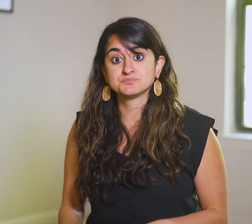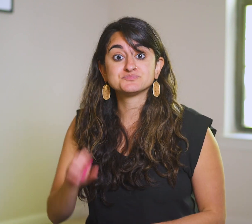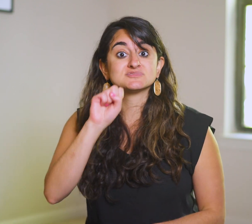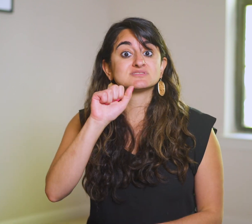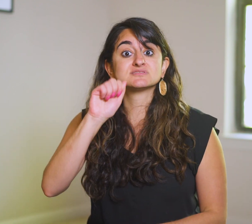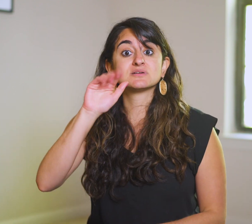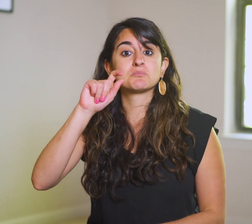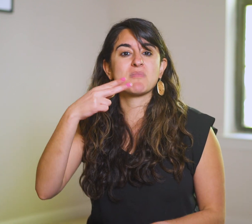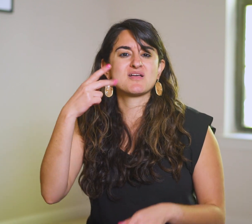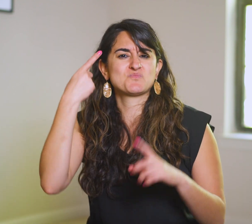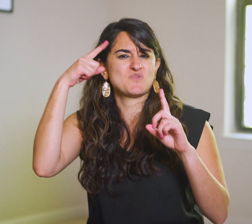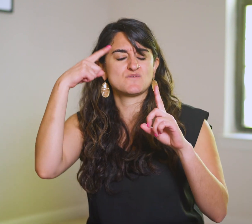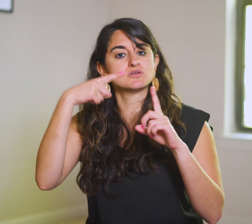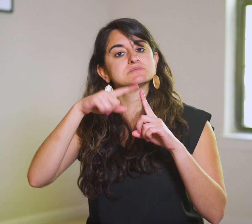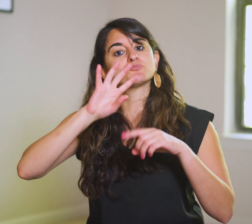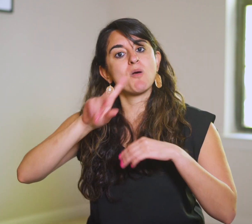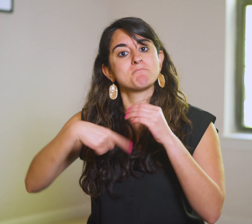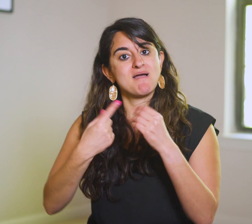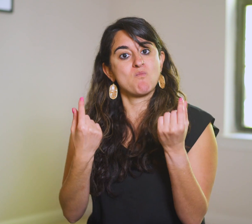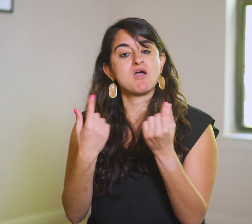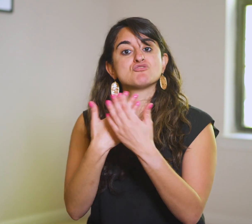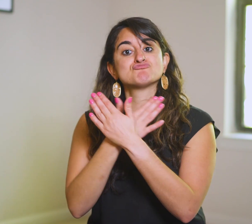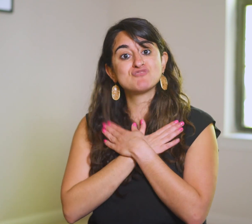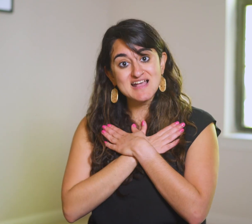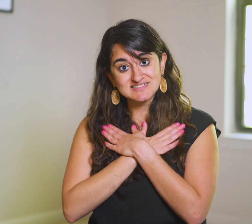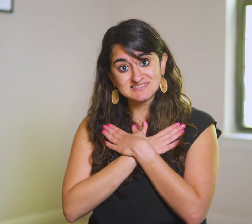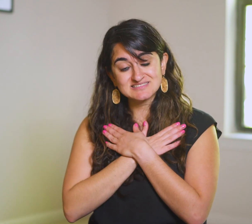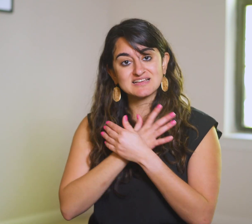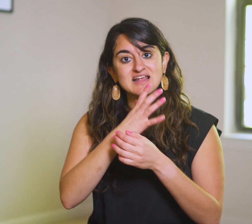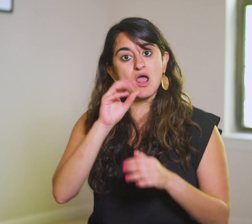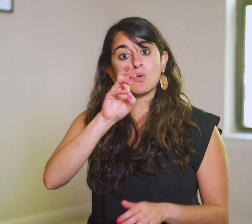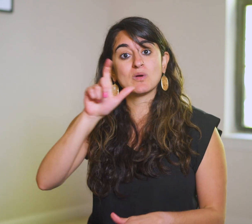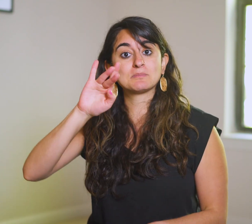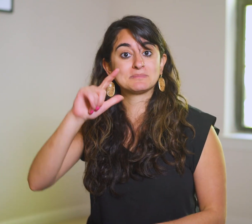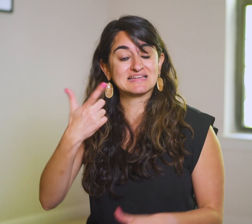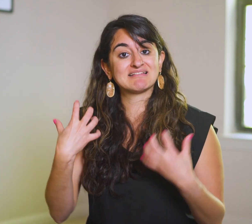Sabbath is about bringing rest and well-being,